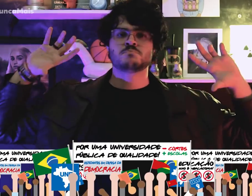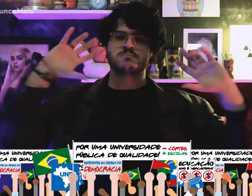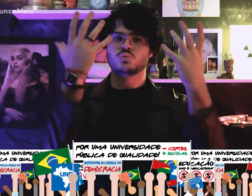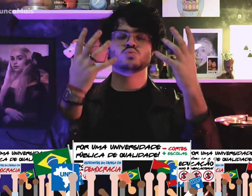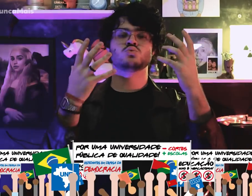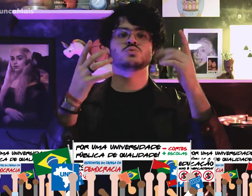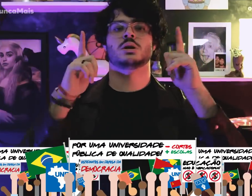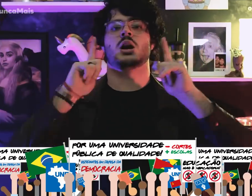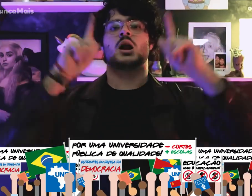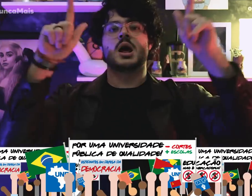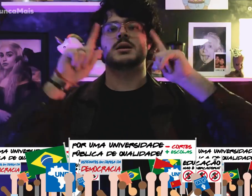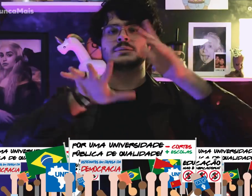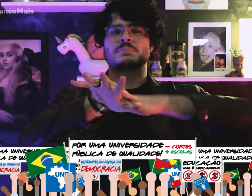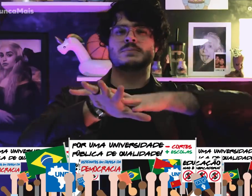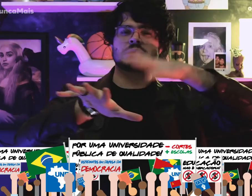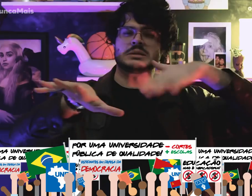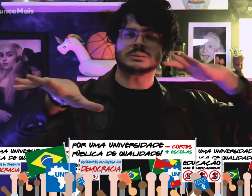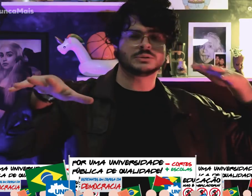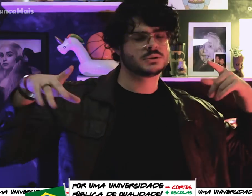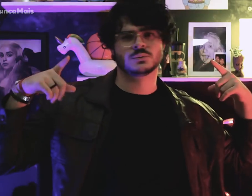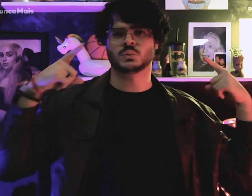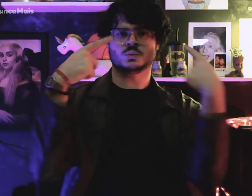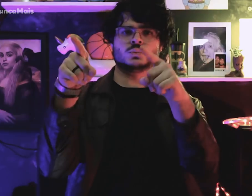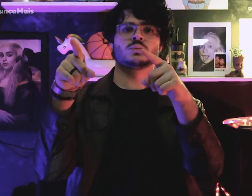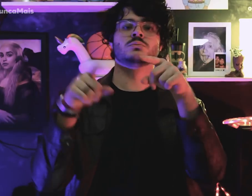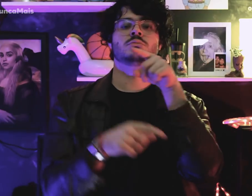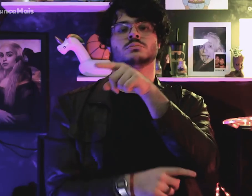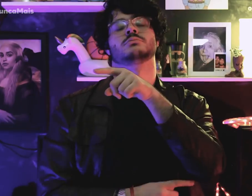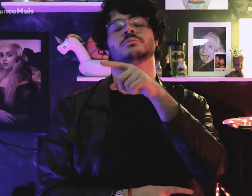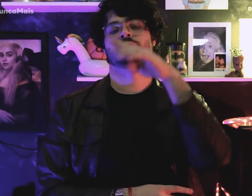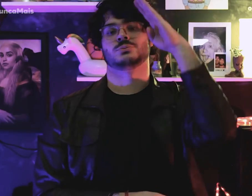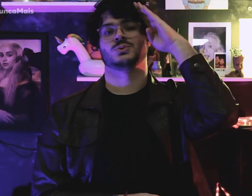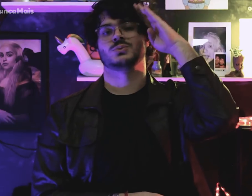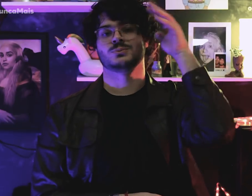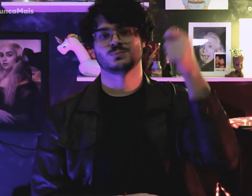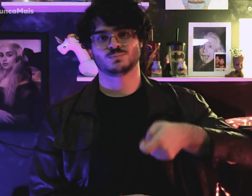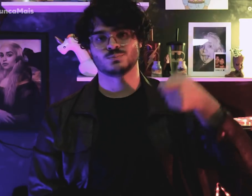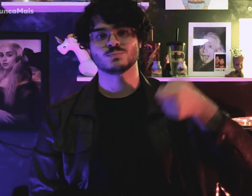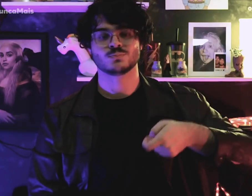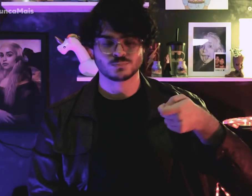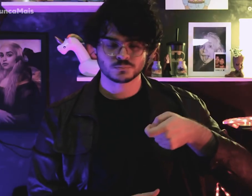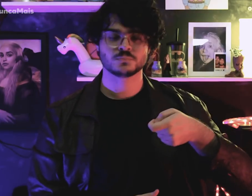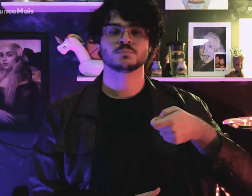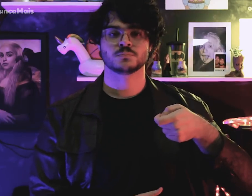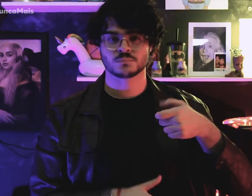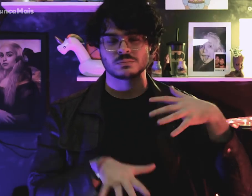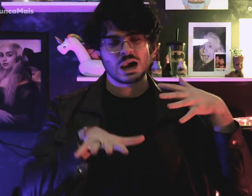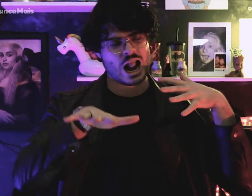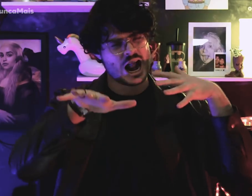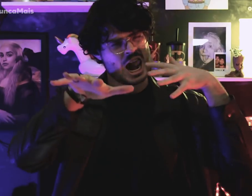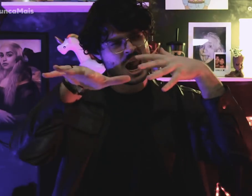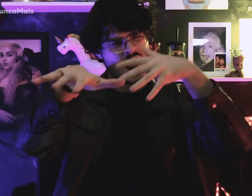against the military dictatorship and against general strike across the country.